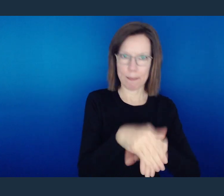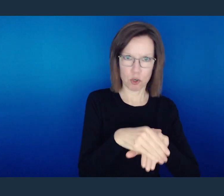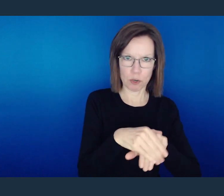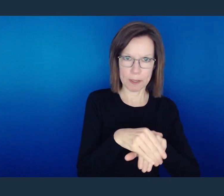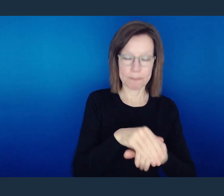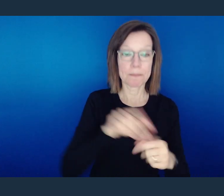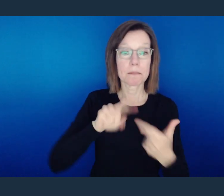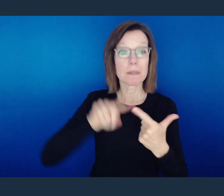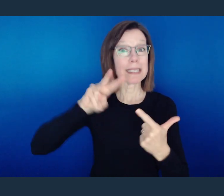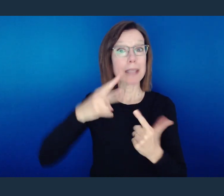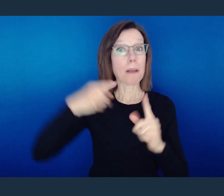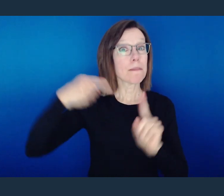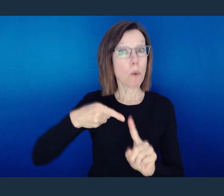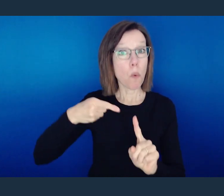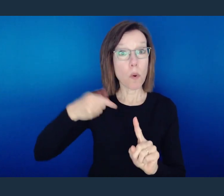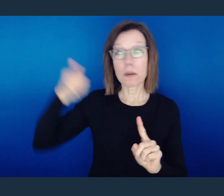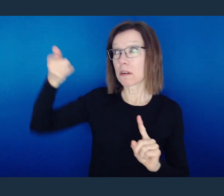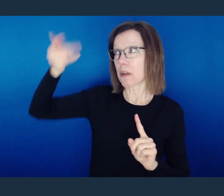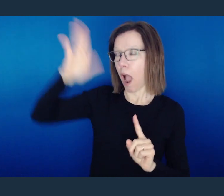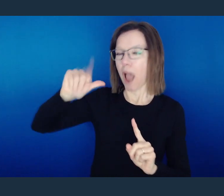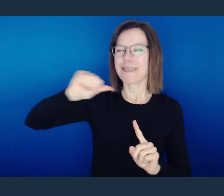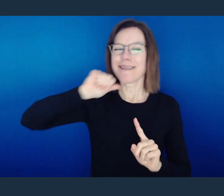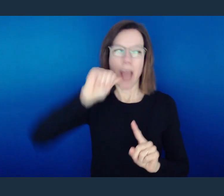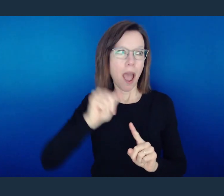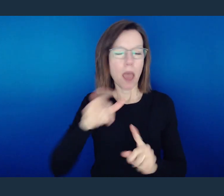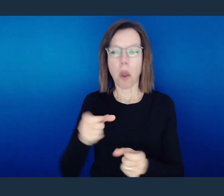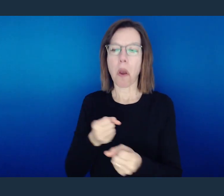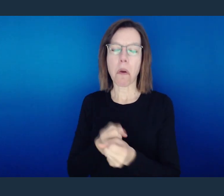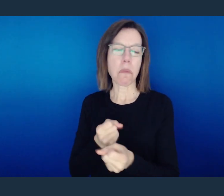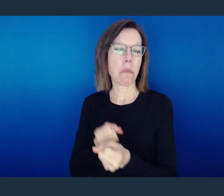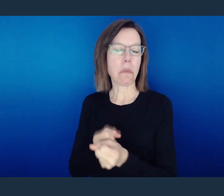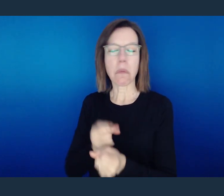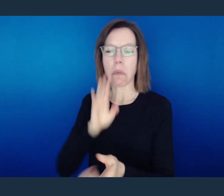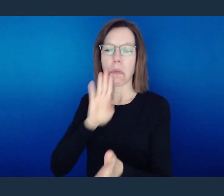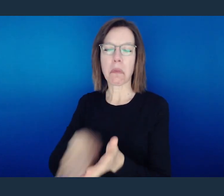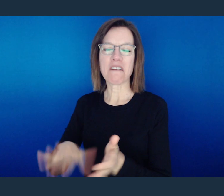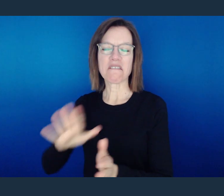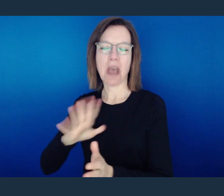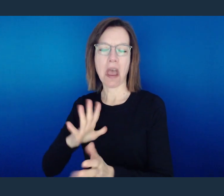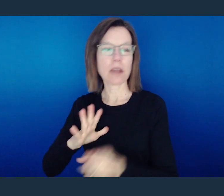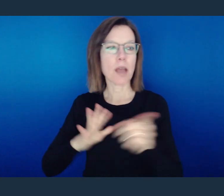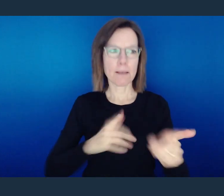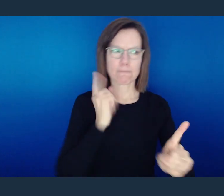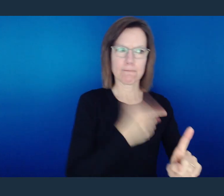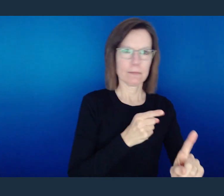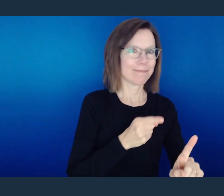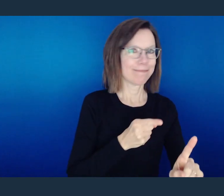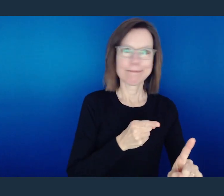The second thing is that we have to remember that God shows no partiality.